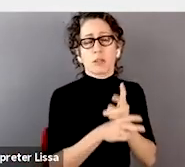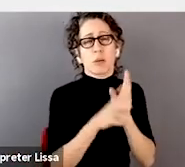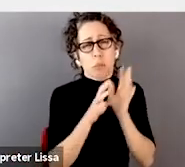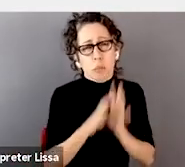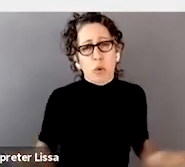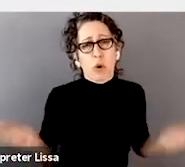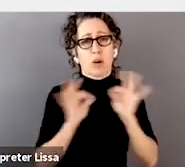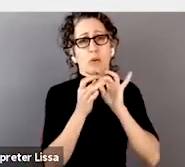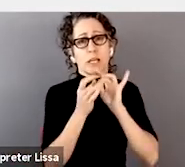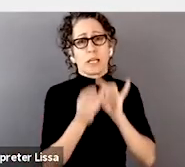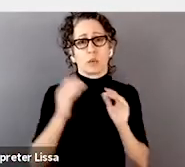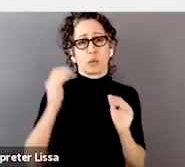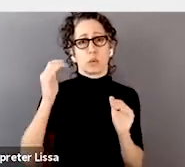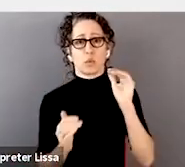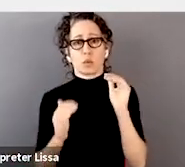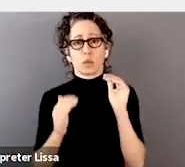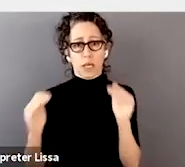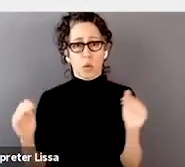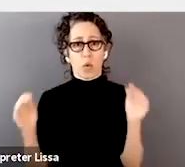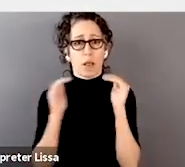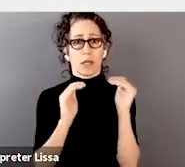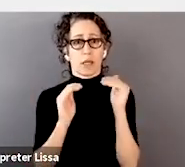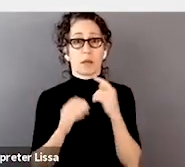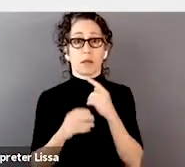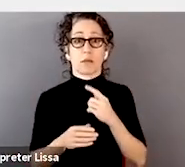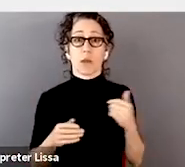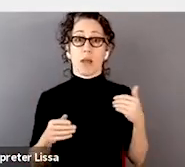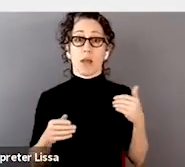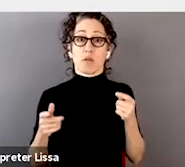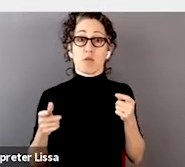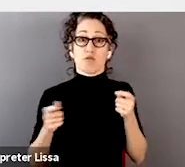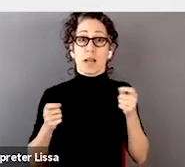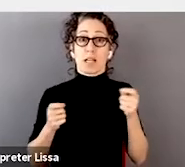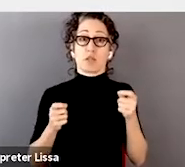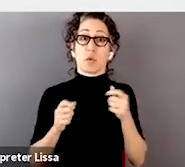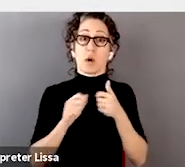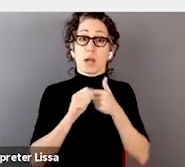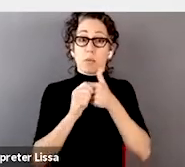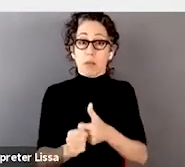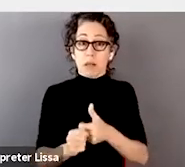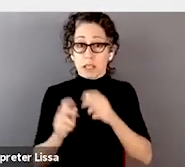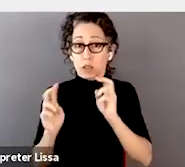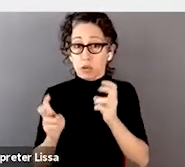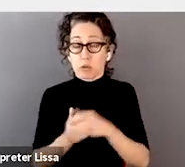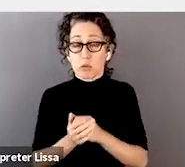There's regulatory compliance issues that companies are using data and using ML